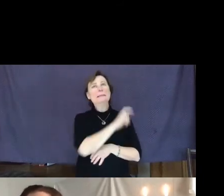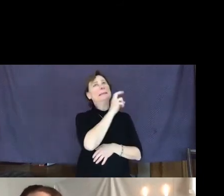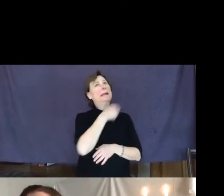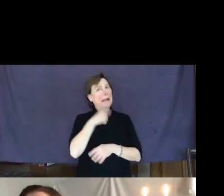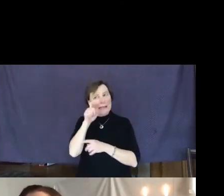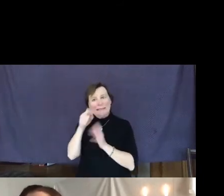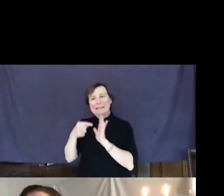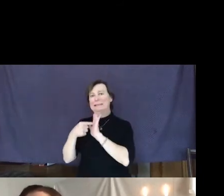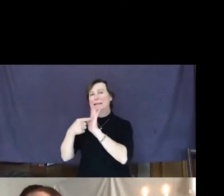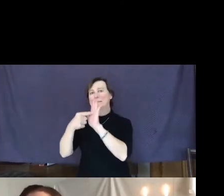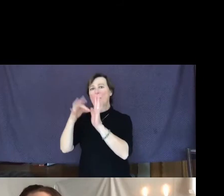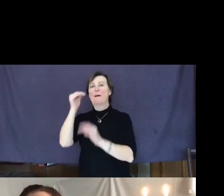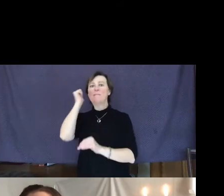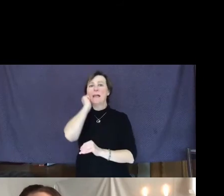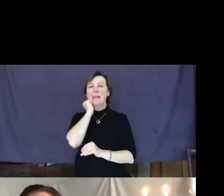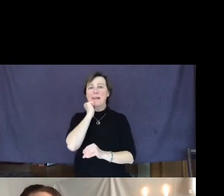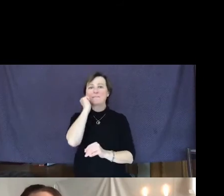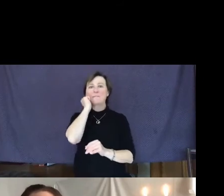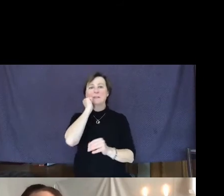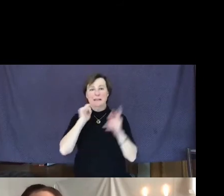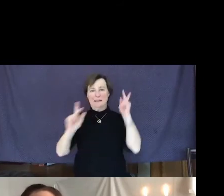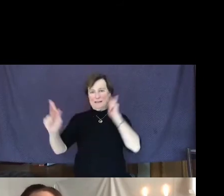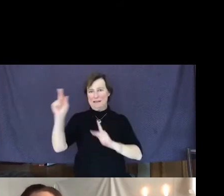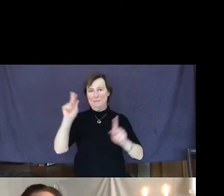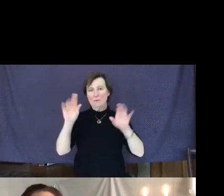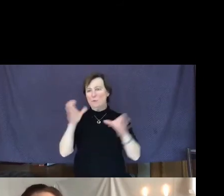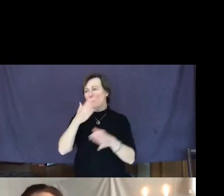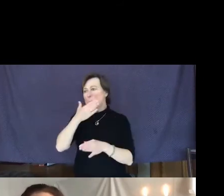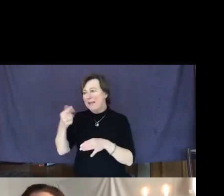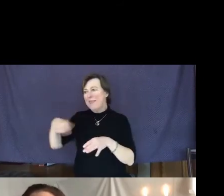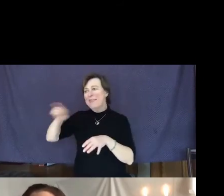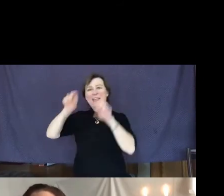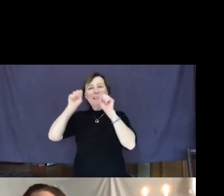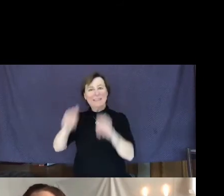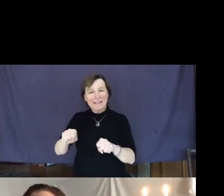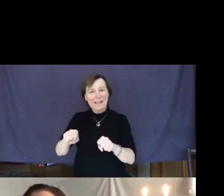doing the best they can with what they have,